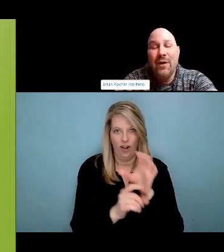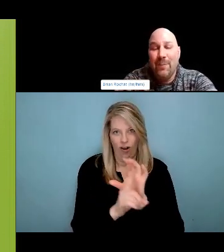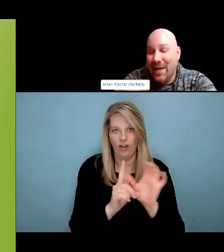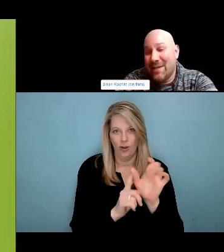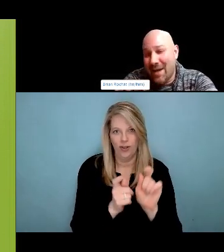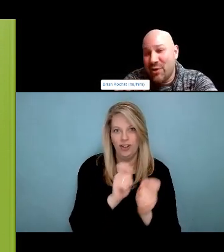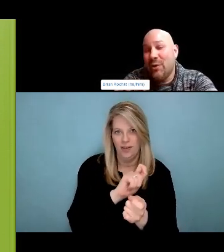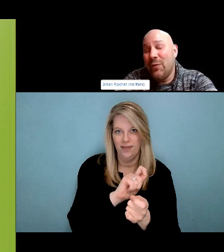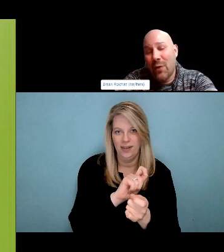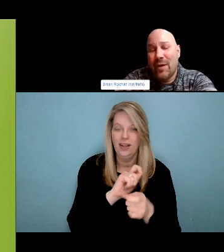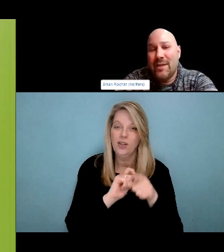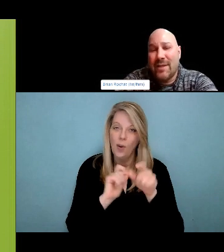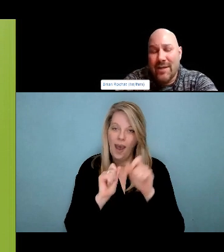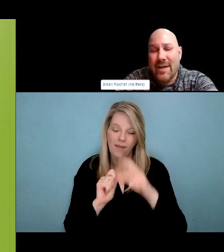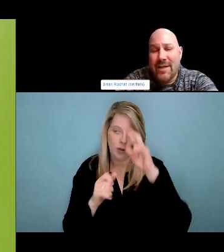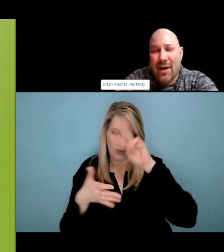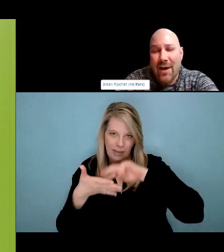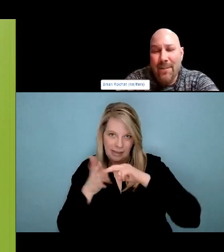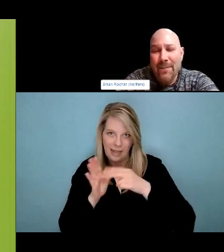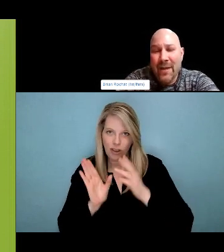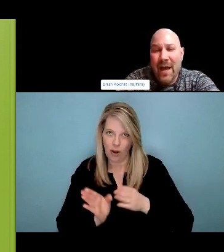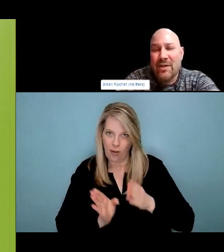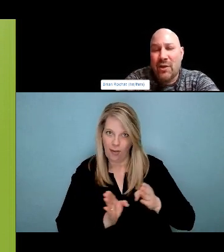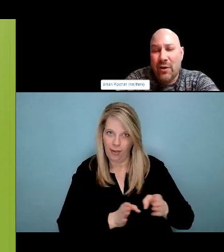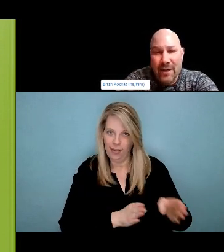And so we know that there's been some work to increase access at libraries and other